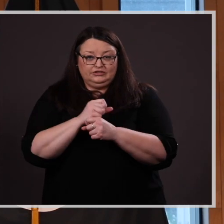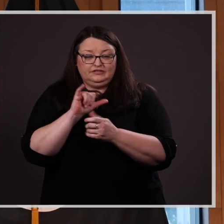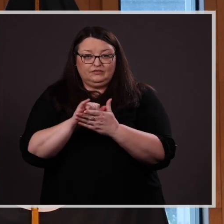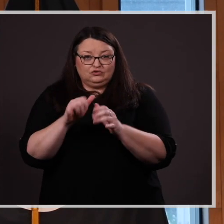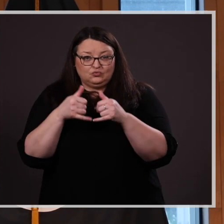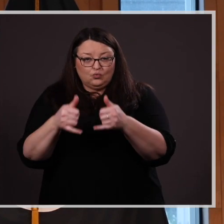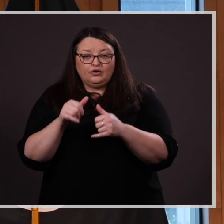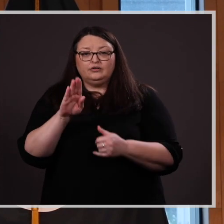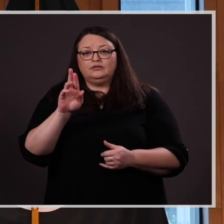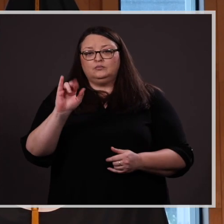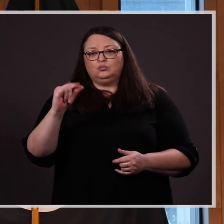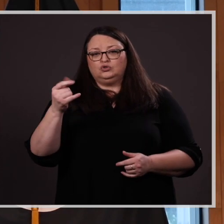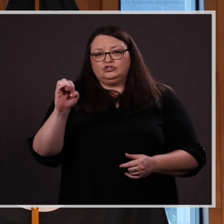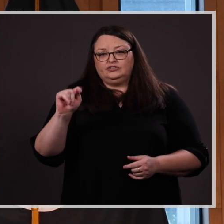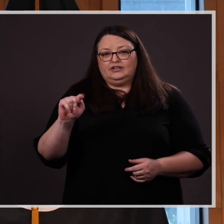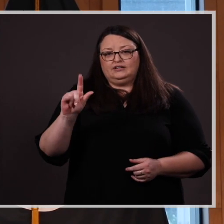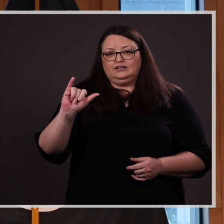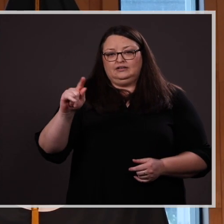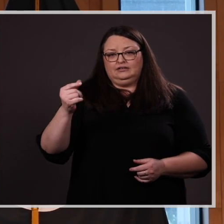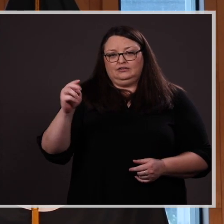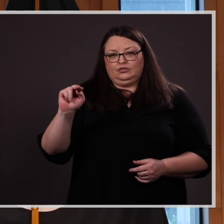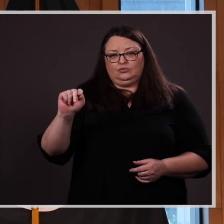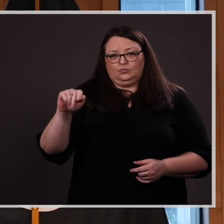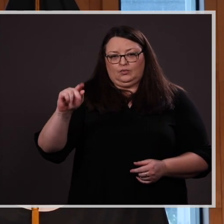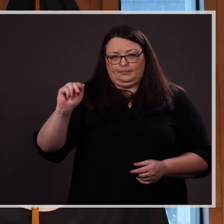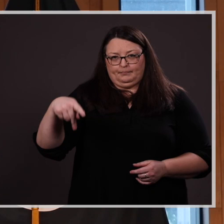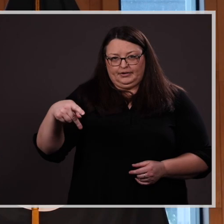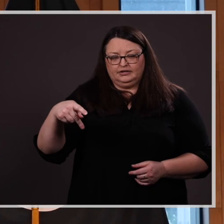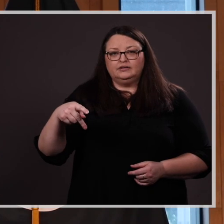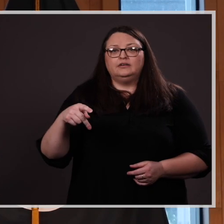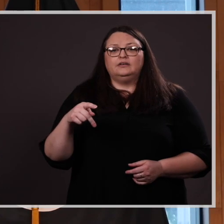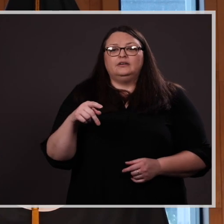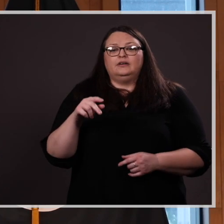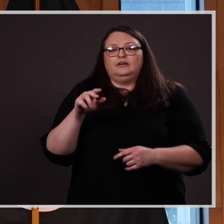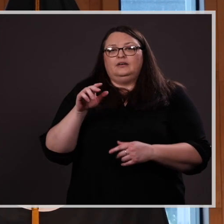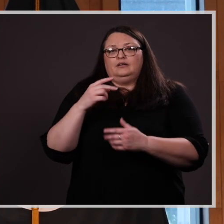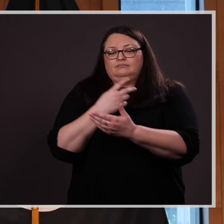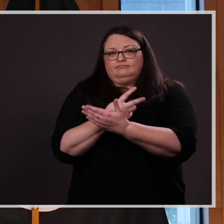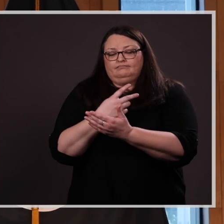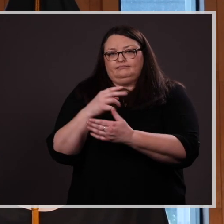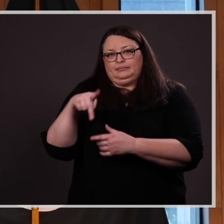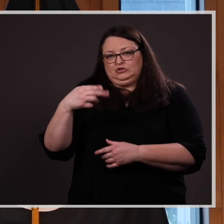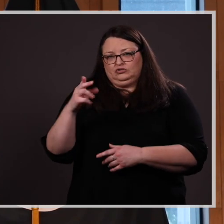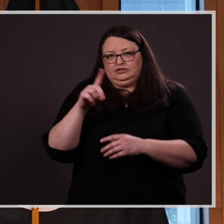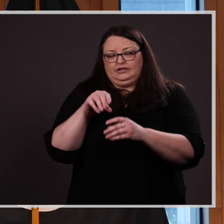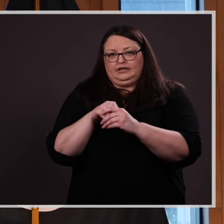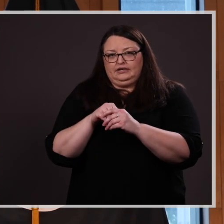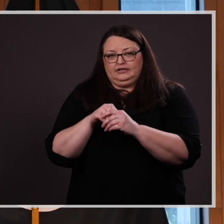a master’s student in English. Her nominators enthusiastically describe her as “gifted,